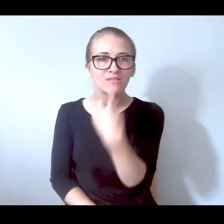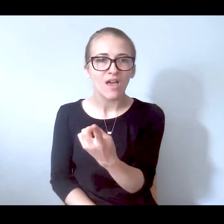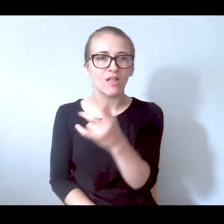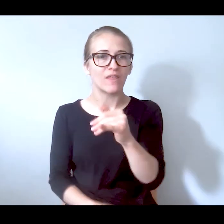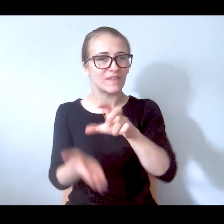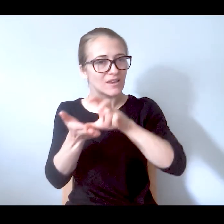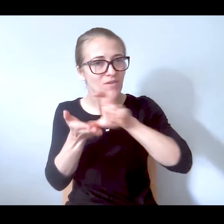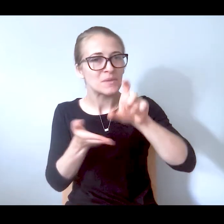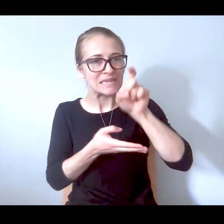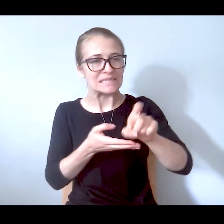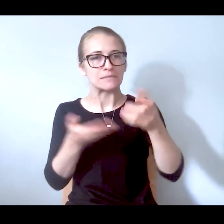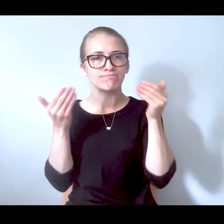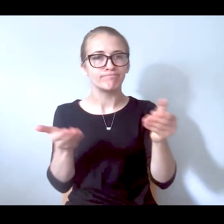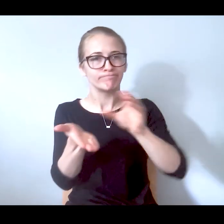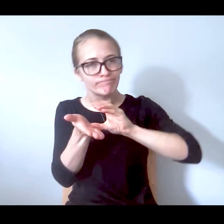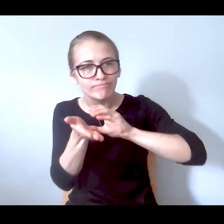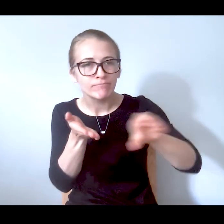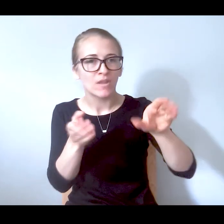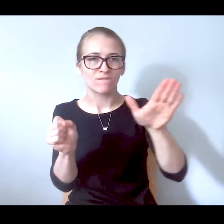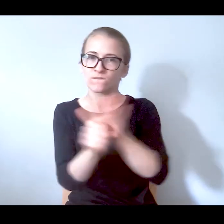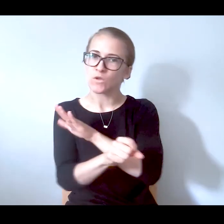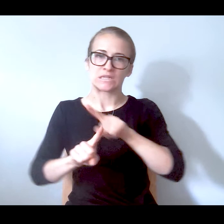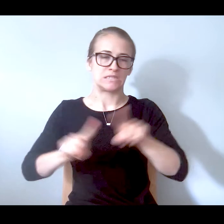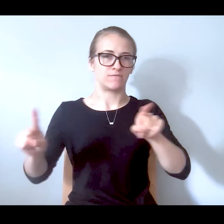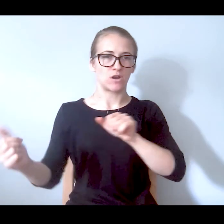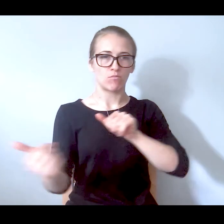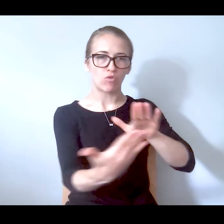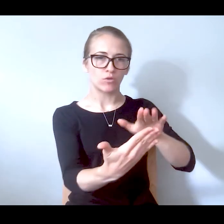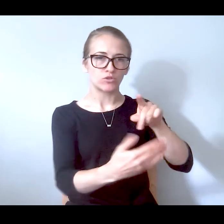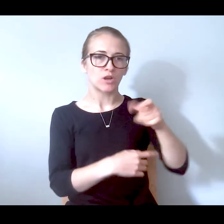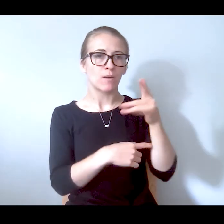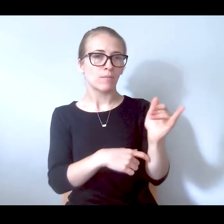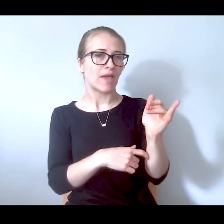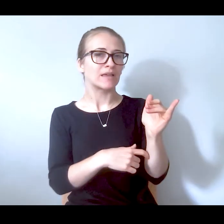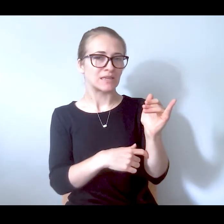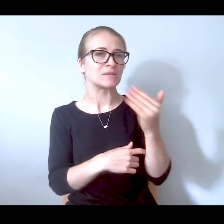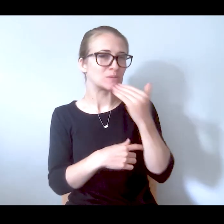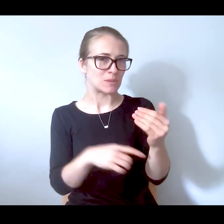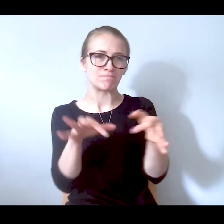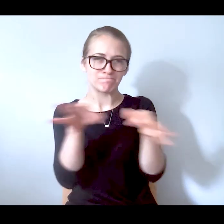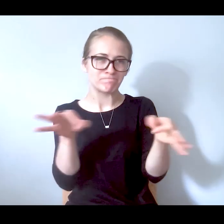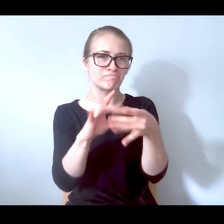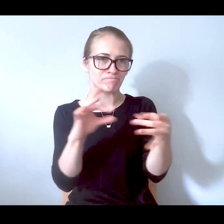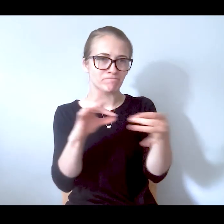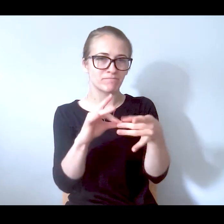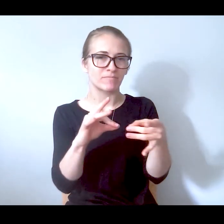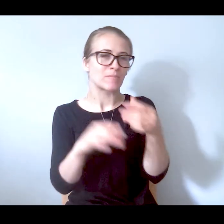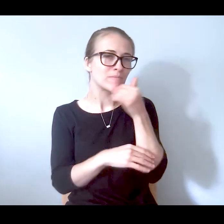be made in completely different directions, as Peggy so well stated, than it is now. So those are my